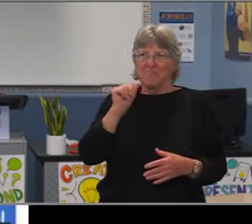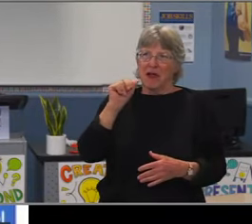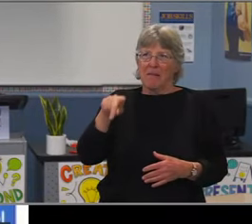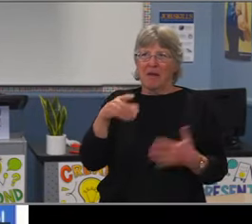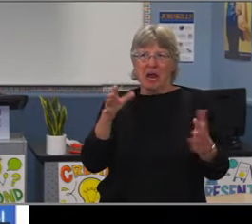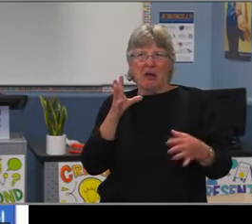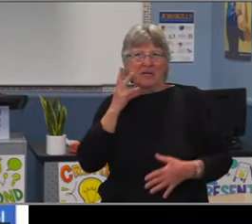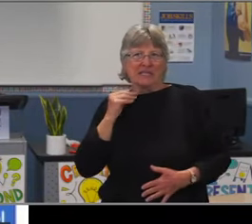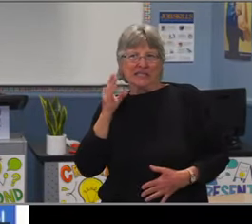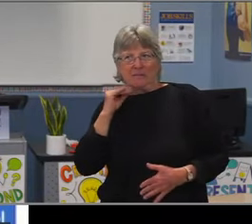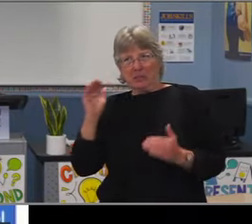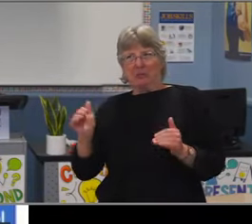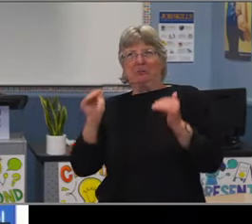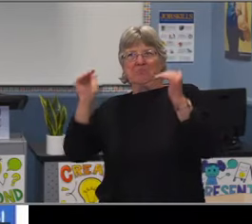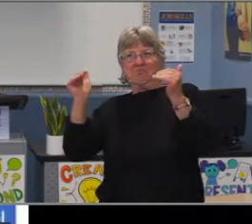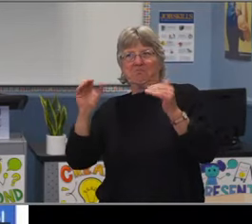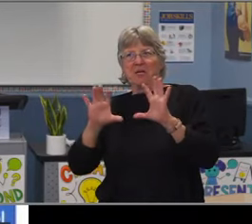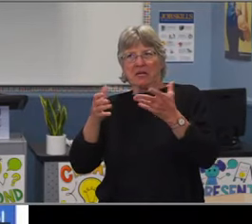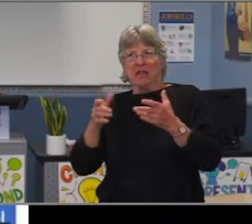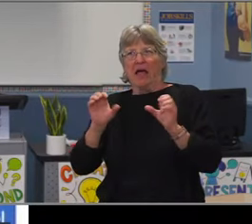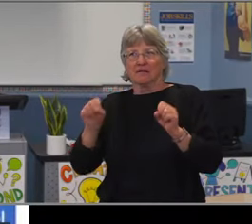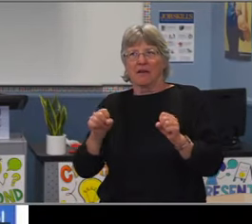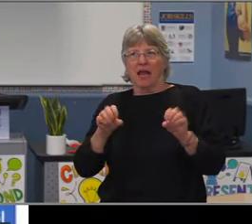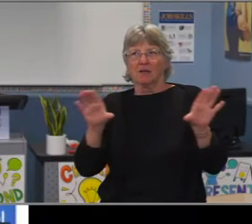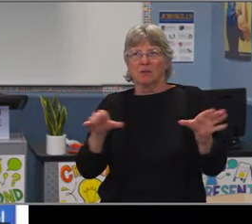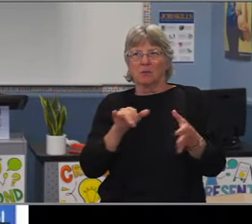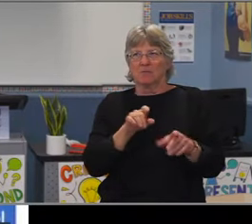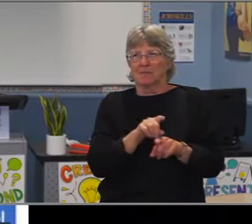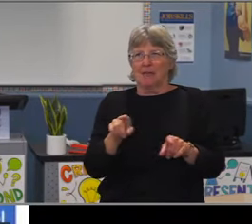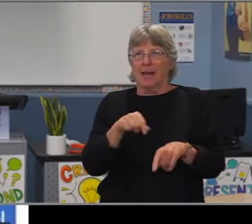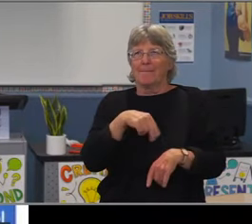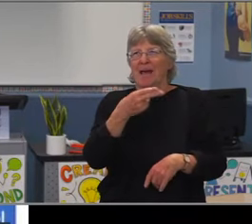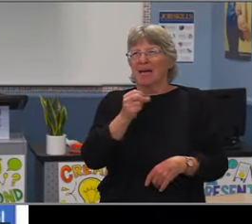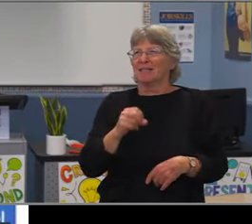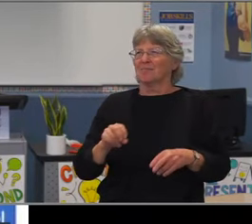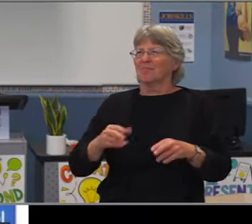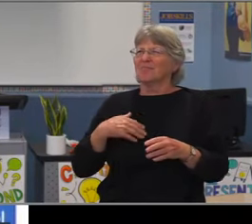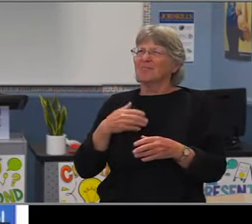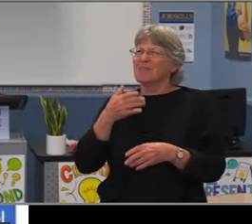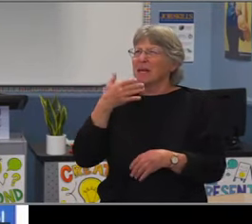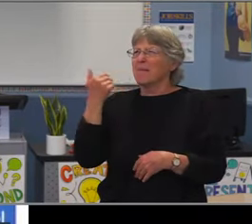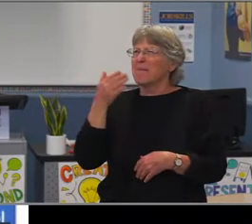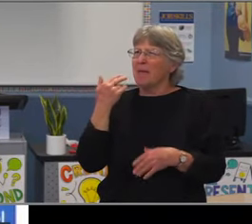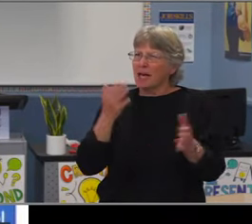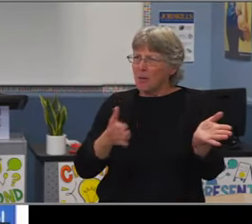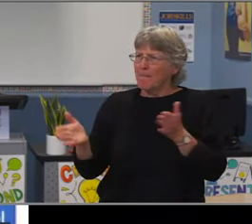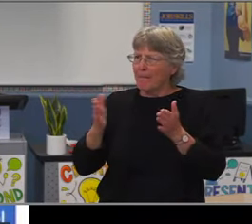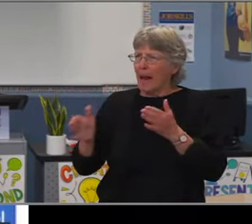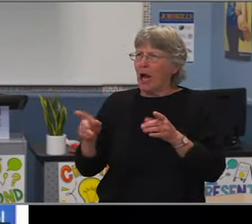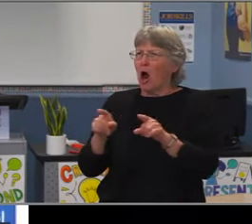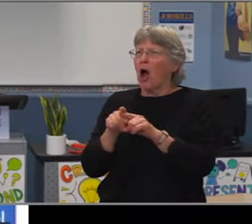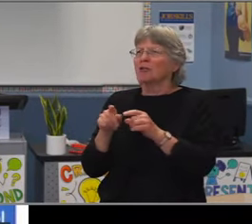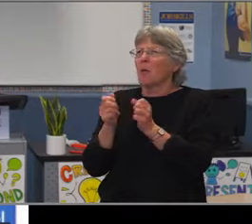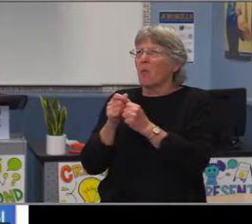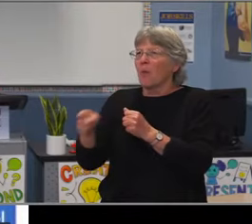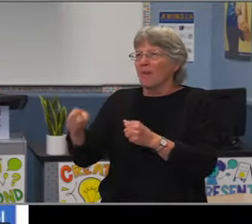is that up 4% from last year? I thought we were up 54 or 55 last year. Whatever that is,